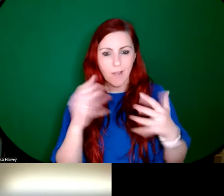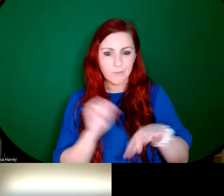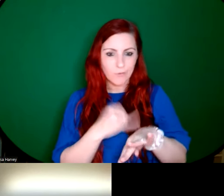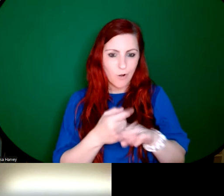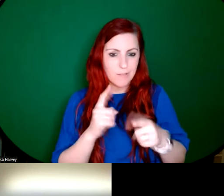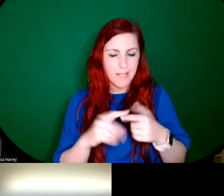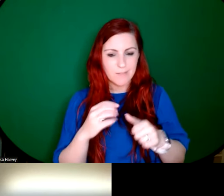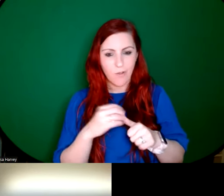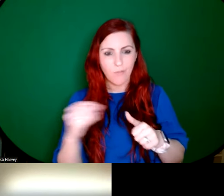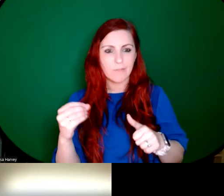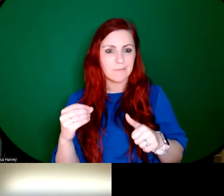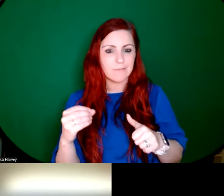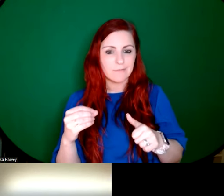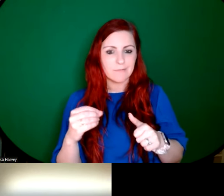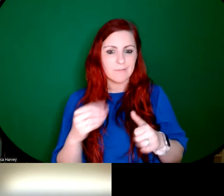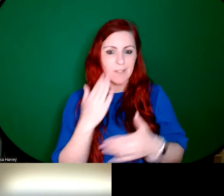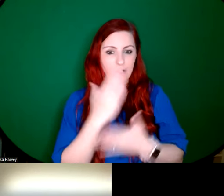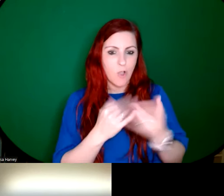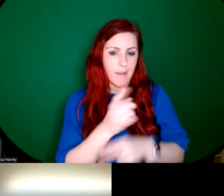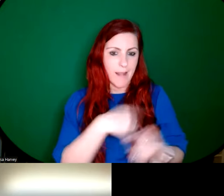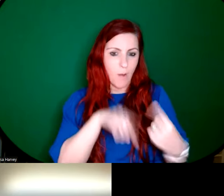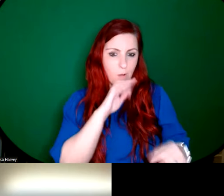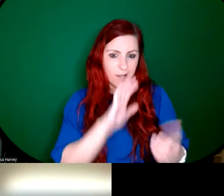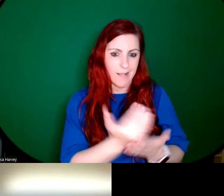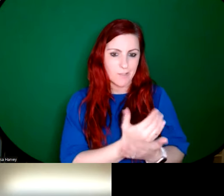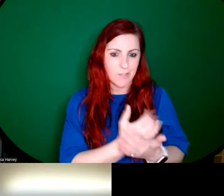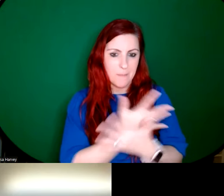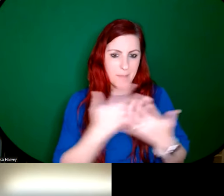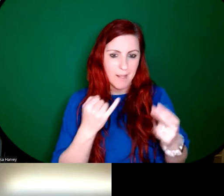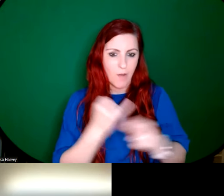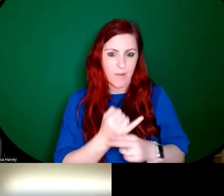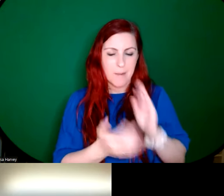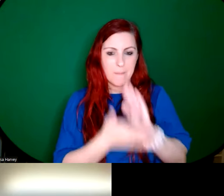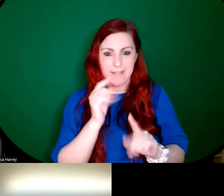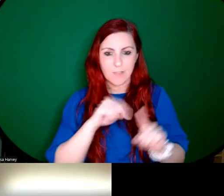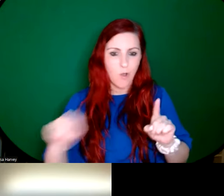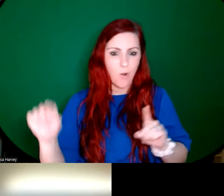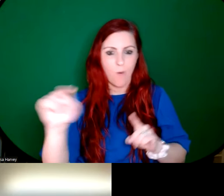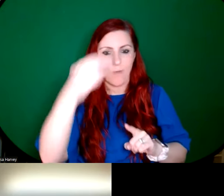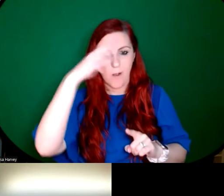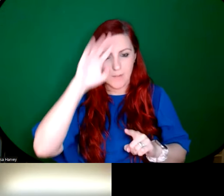some pieces in our collection, many of the works are in buildings all over Ireland, but as you said with this, all over the world, which is quite